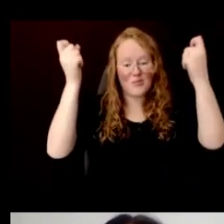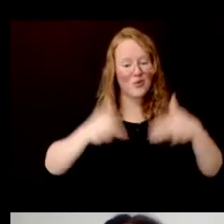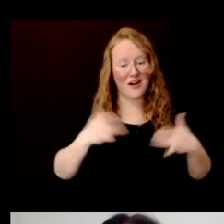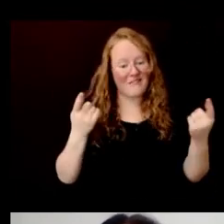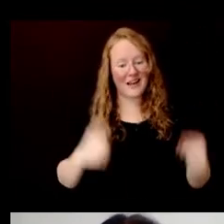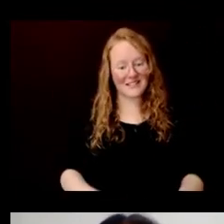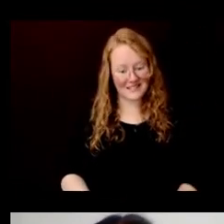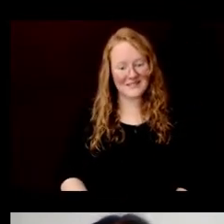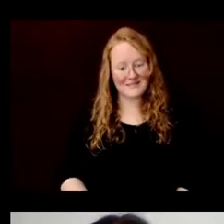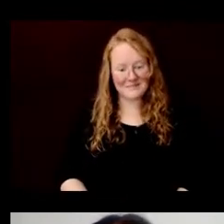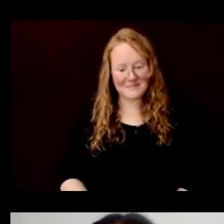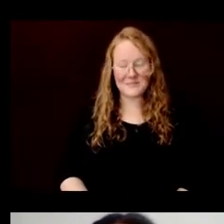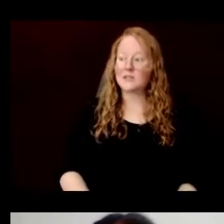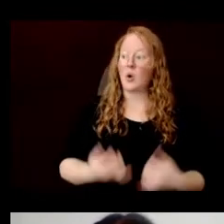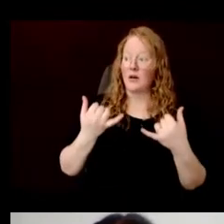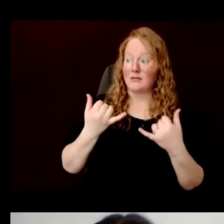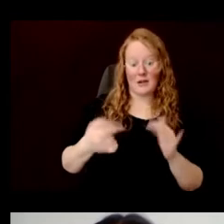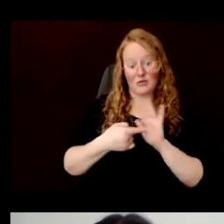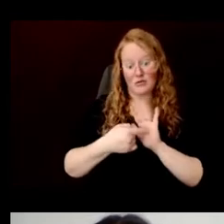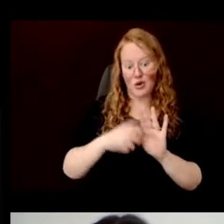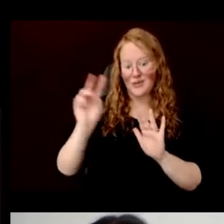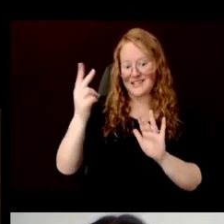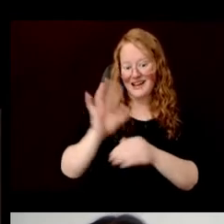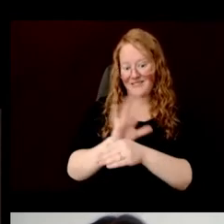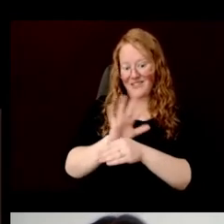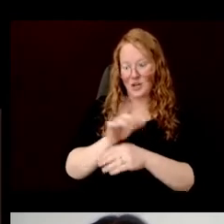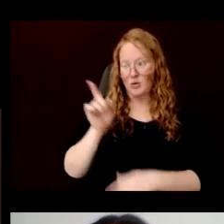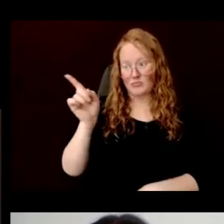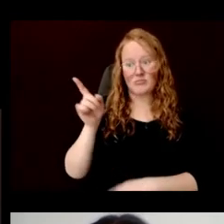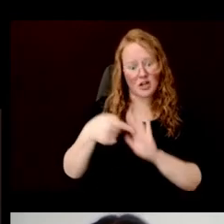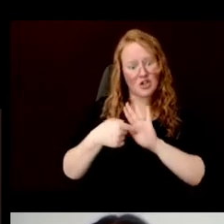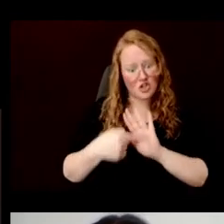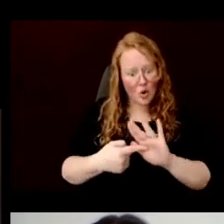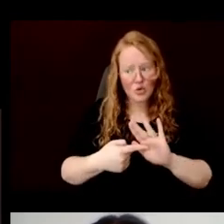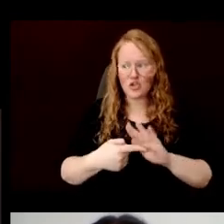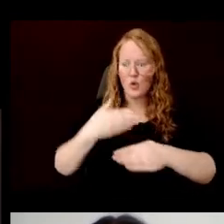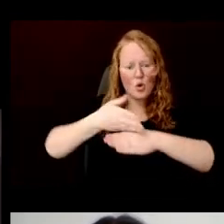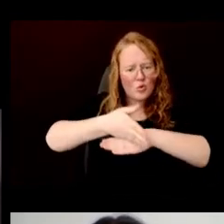Now I am going to show you a second video that shows how these wood block prints are made.